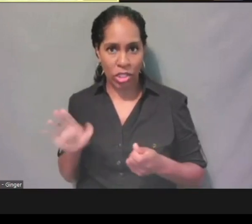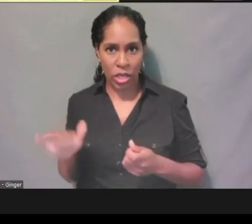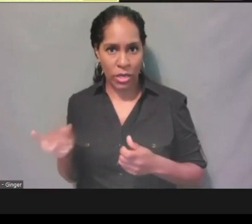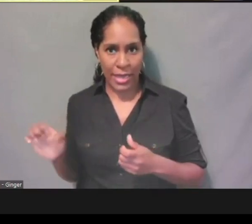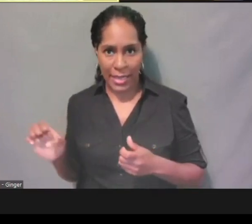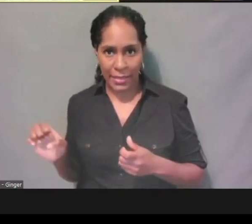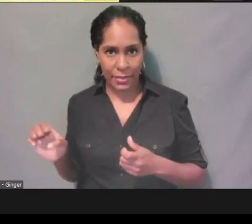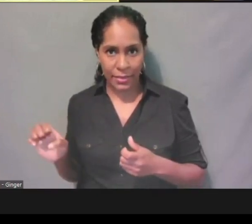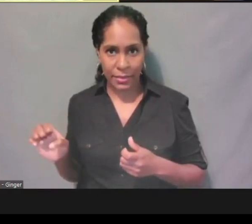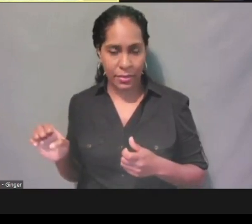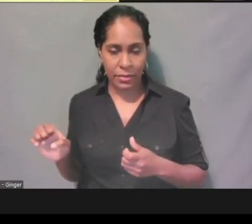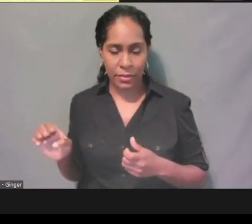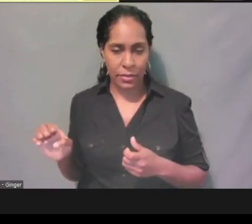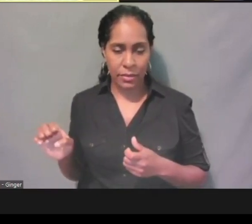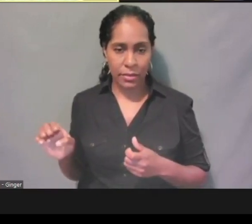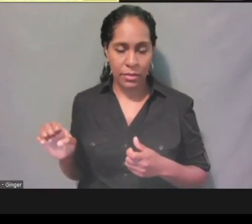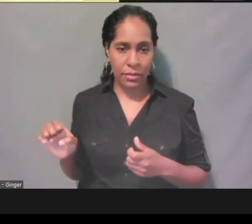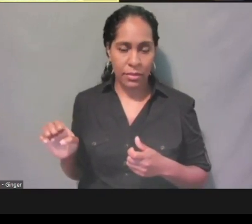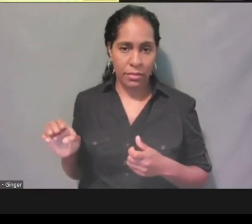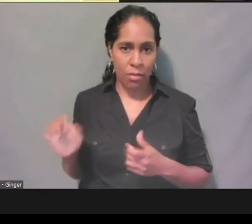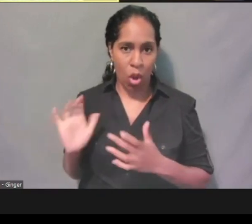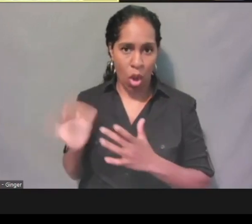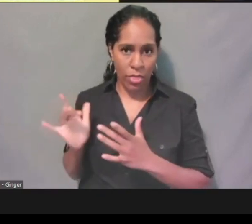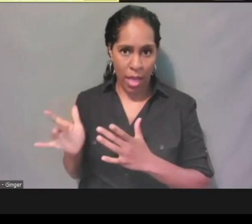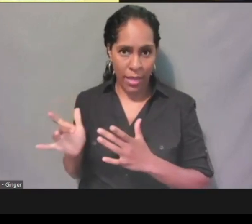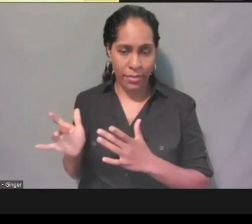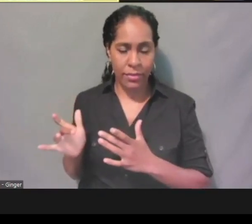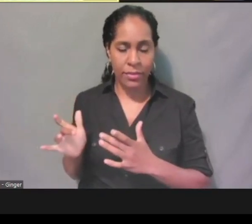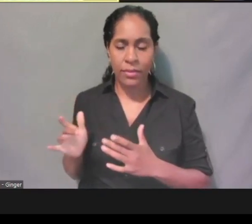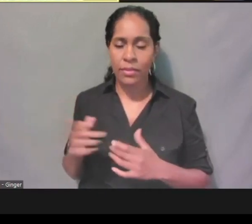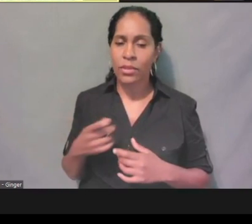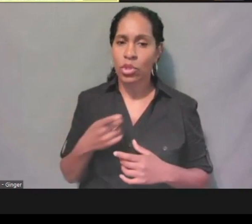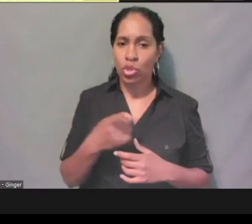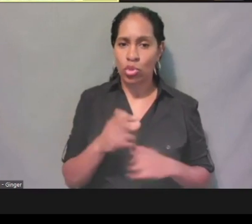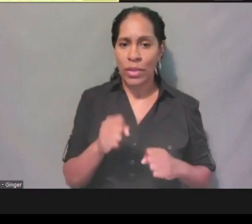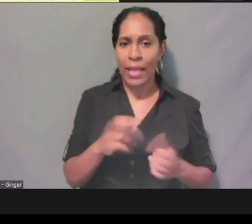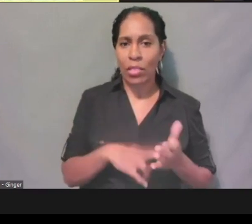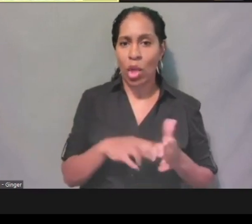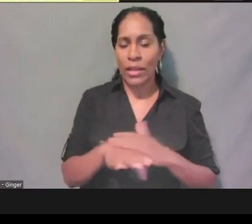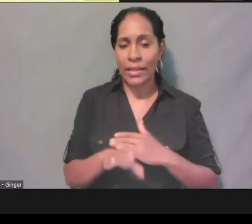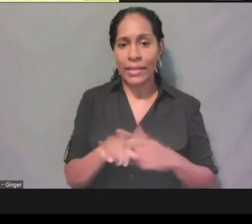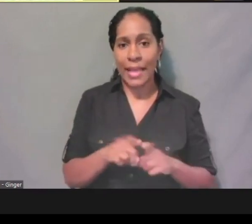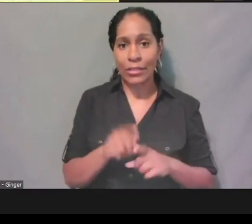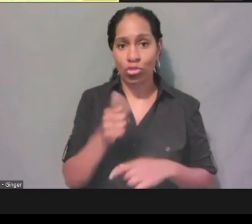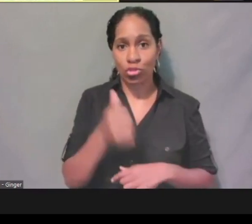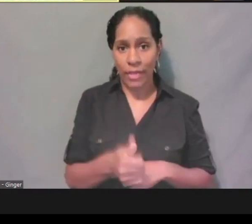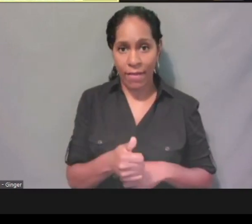their ePASS case online. That's where you can just log in as yourself, right?